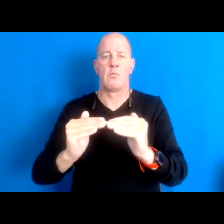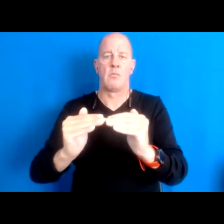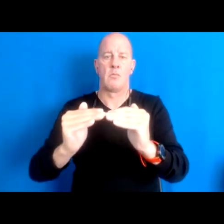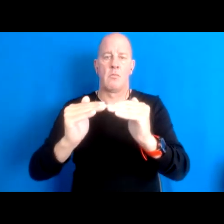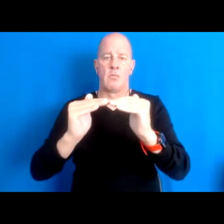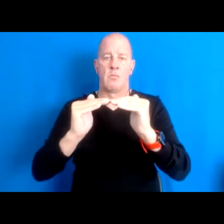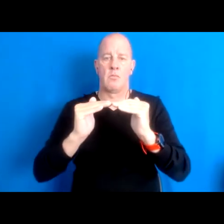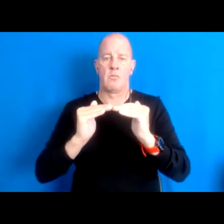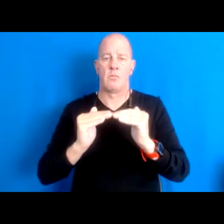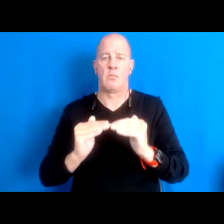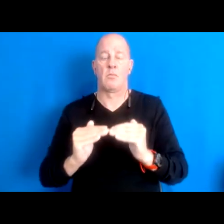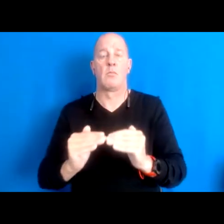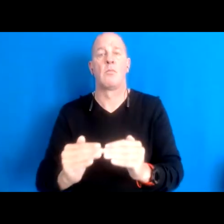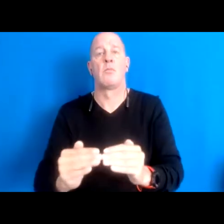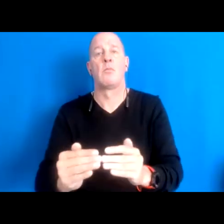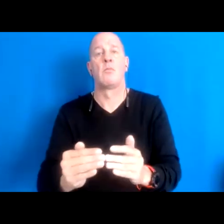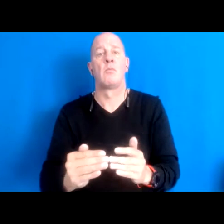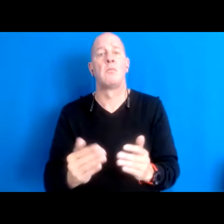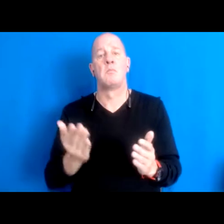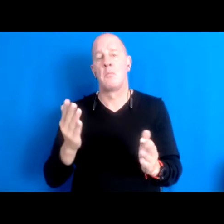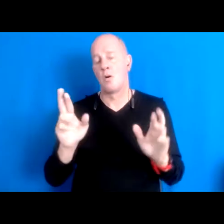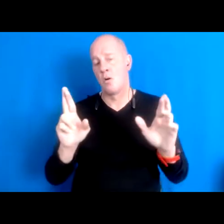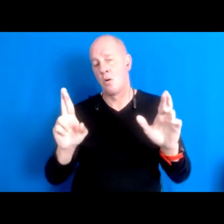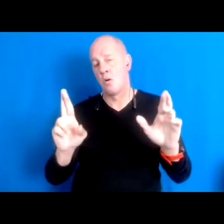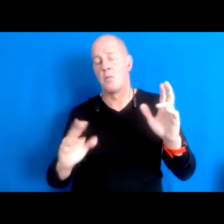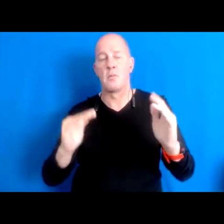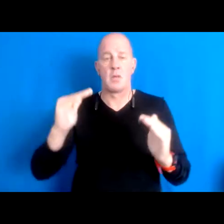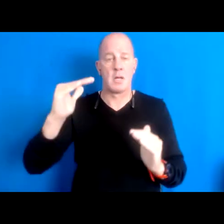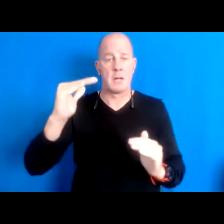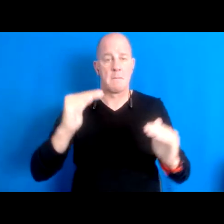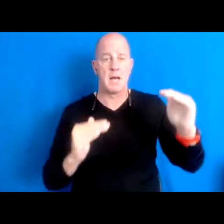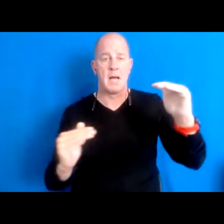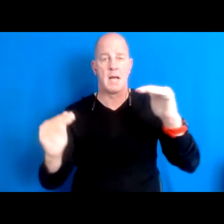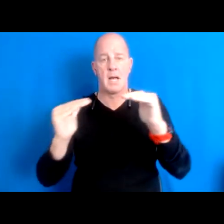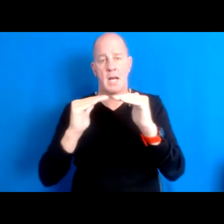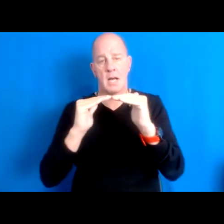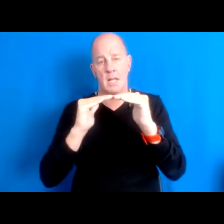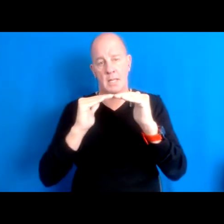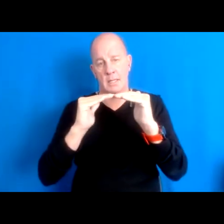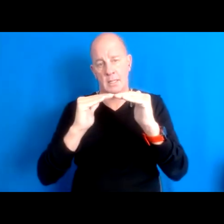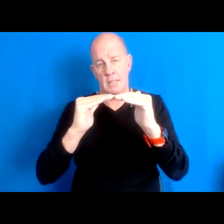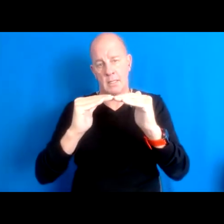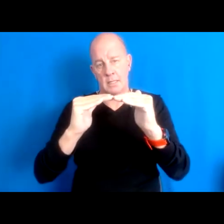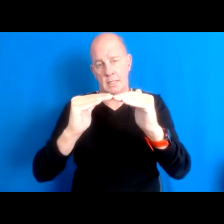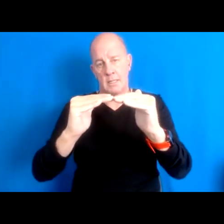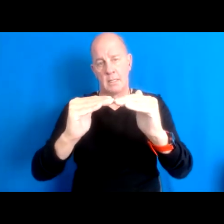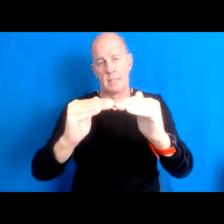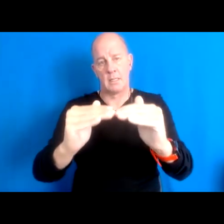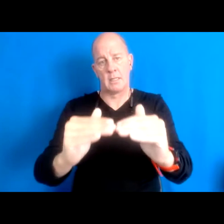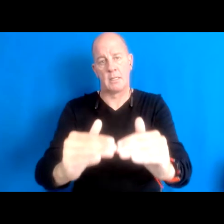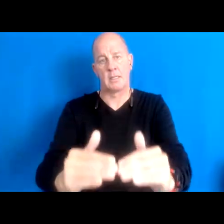May the band and speaker series to.